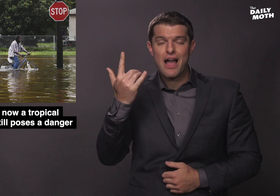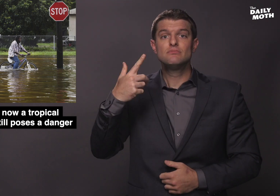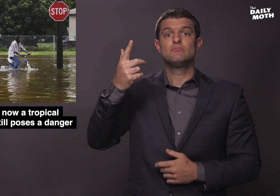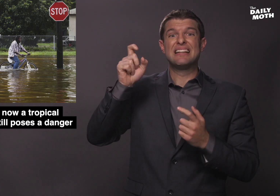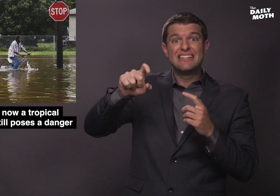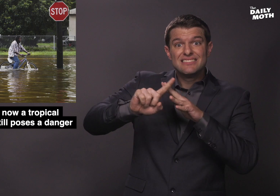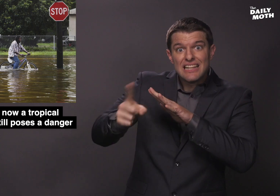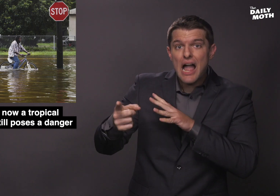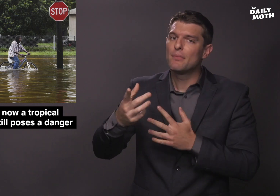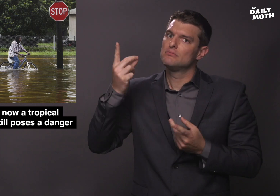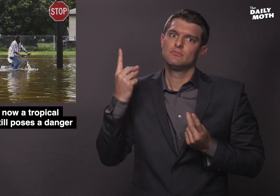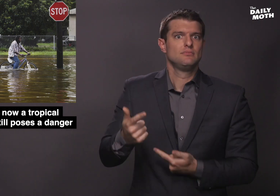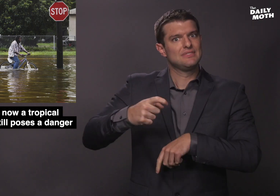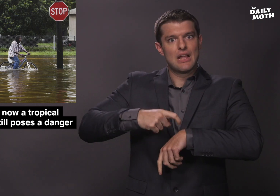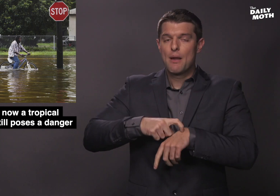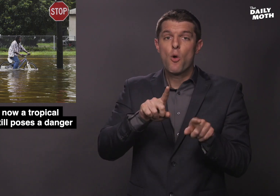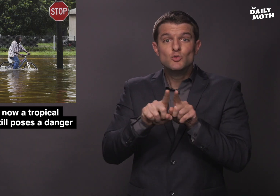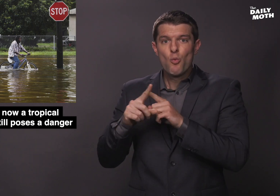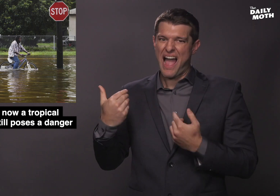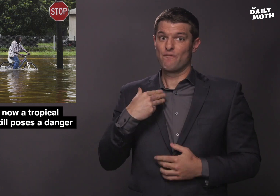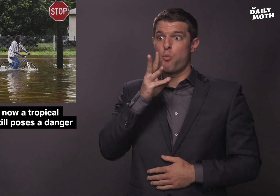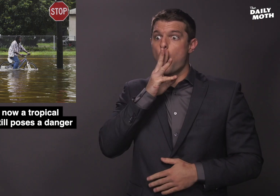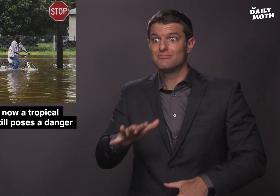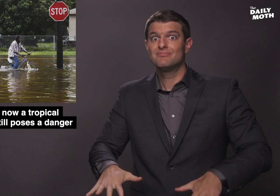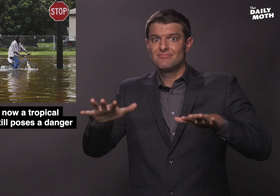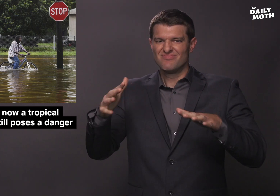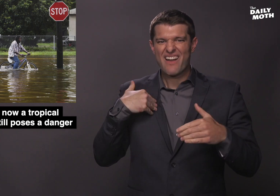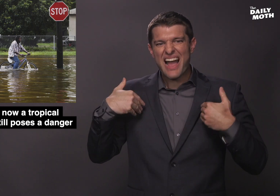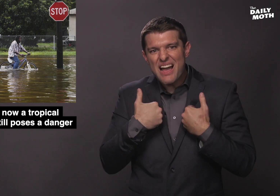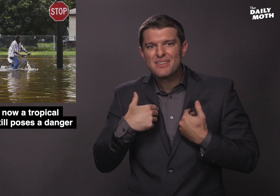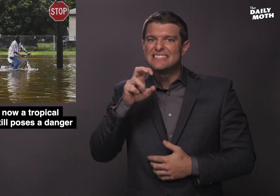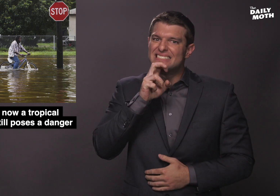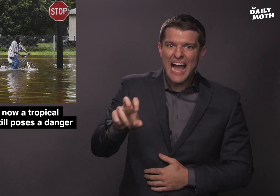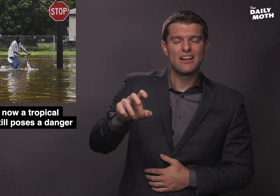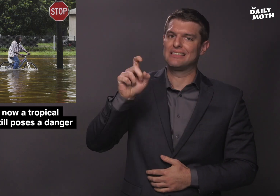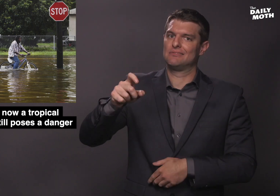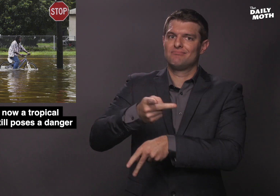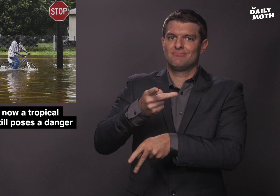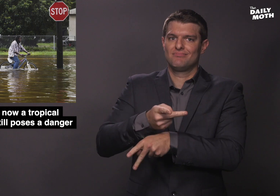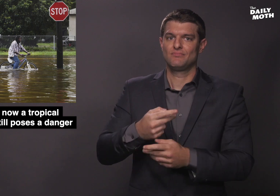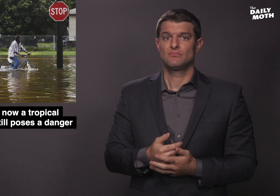and to watch out for critter and snakes swimming in the waters.